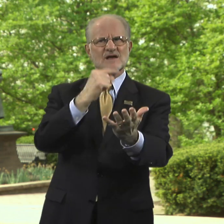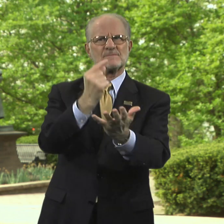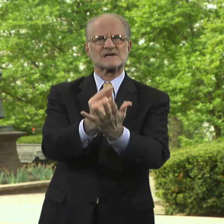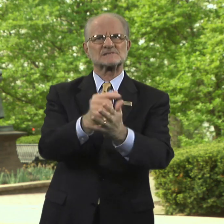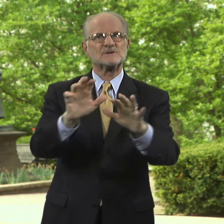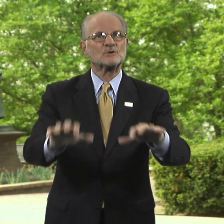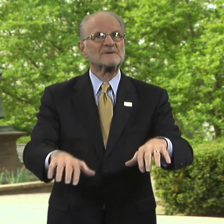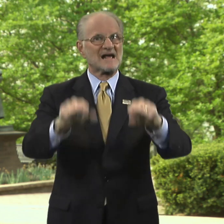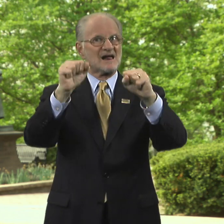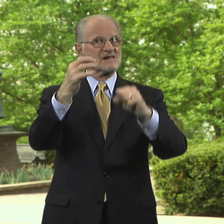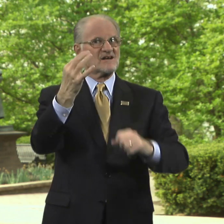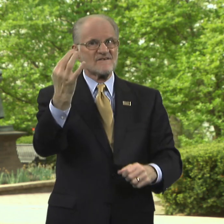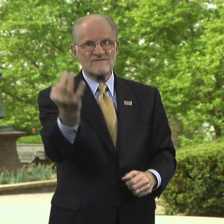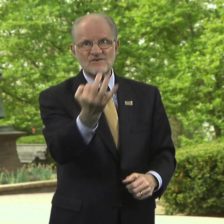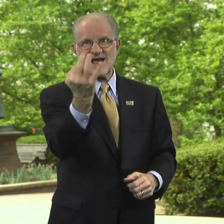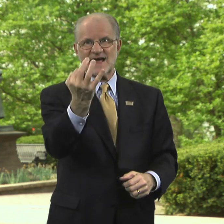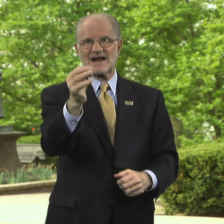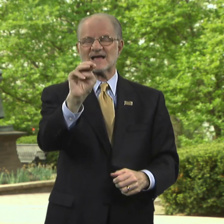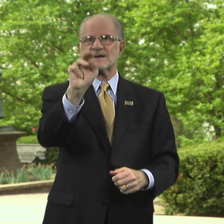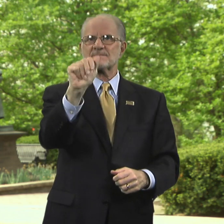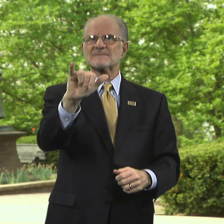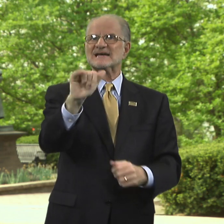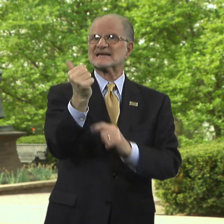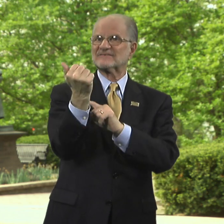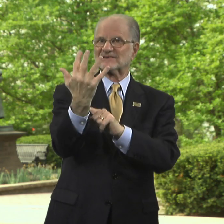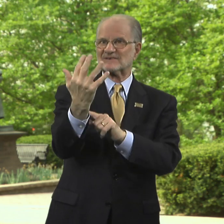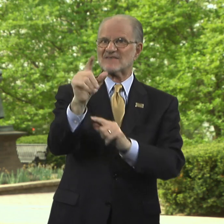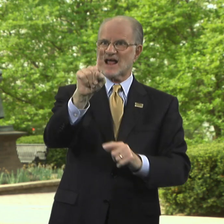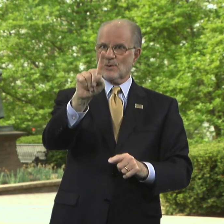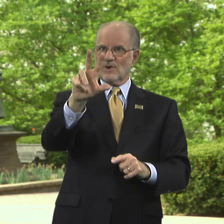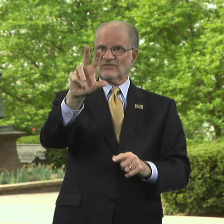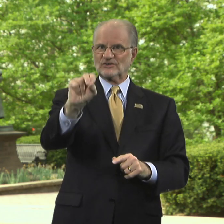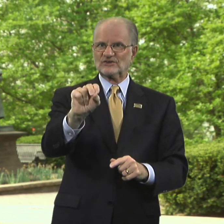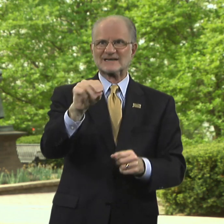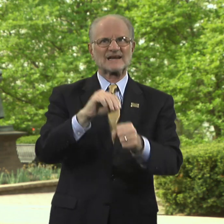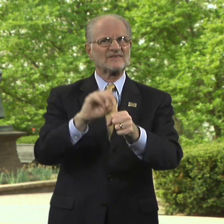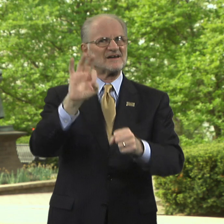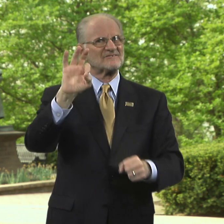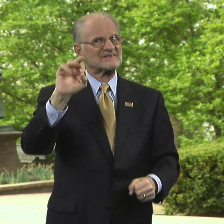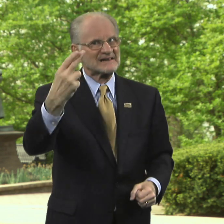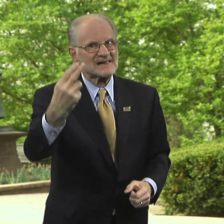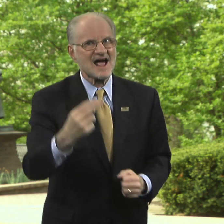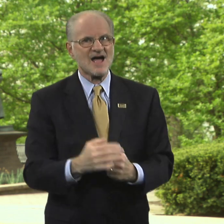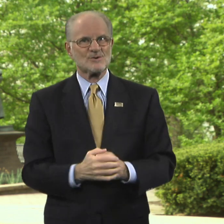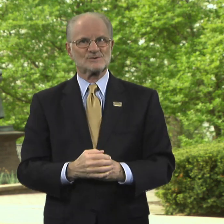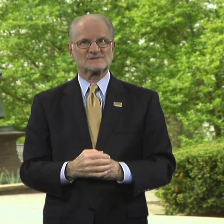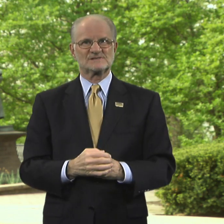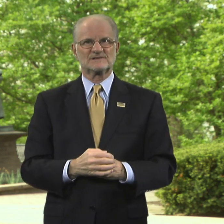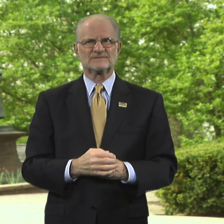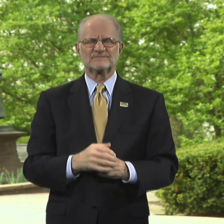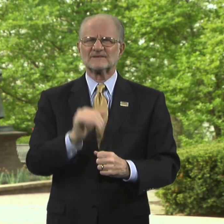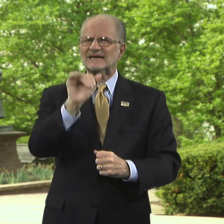to be held Friday, May 15 at 1:30 p.m. in the Field House.